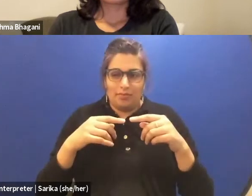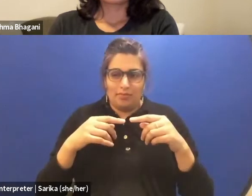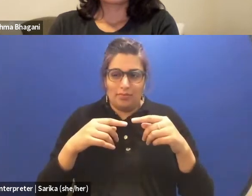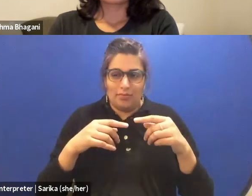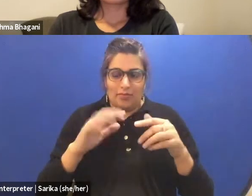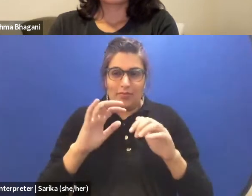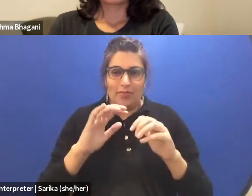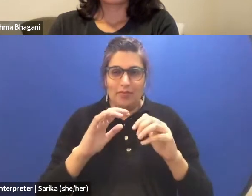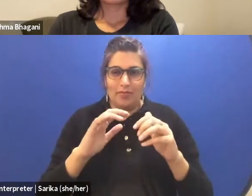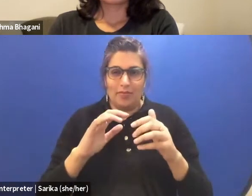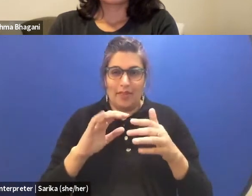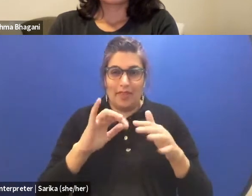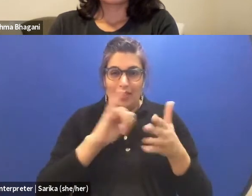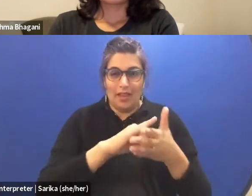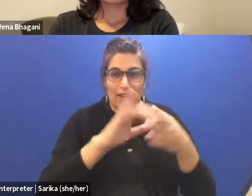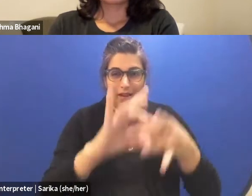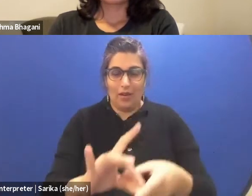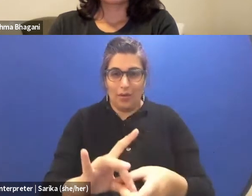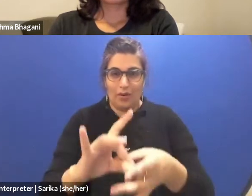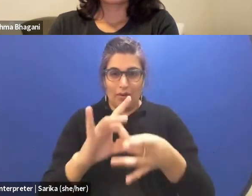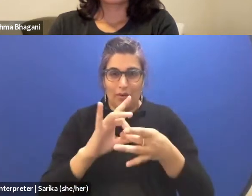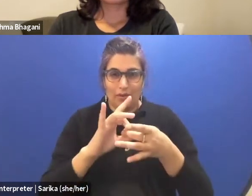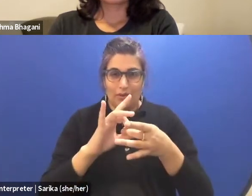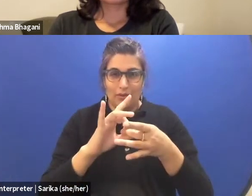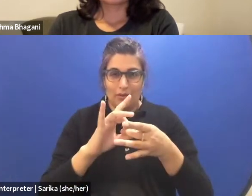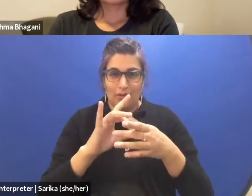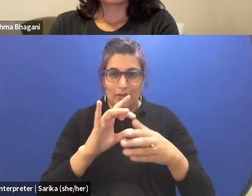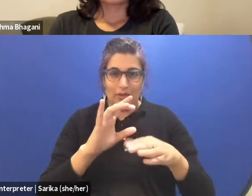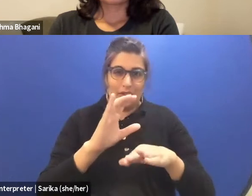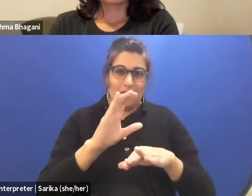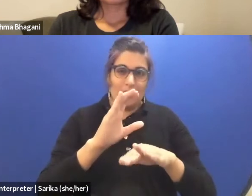brings me to research, to make a lot of research